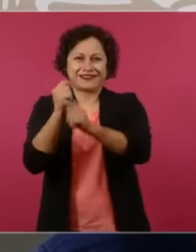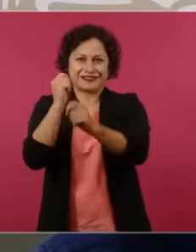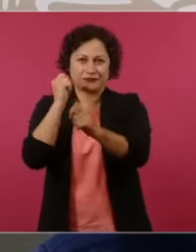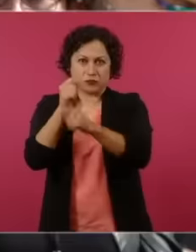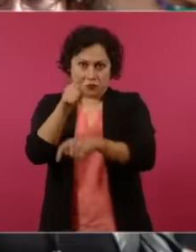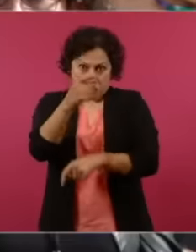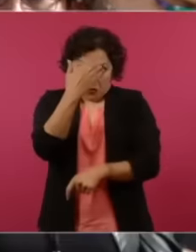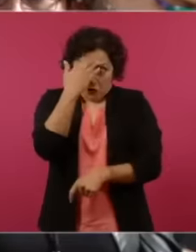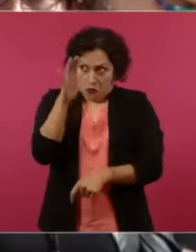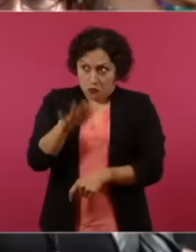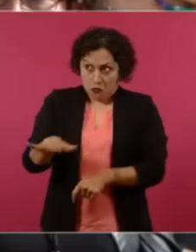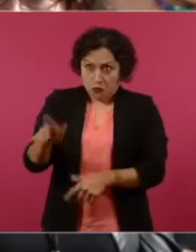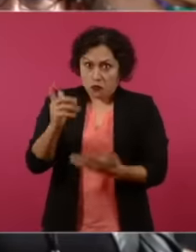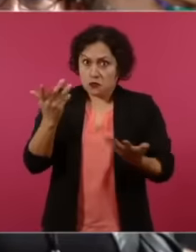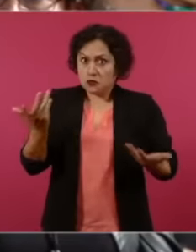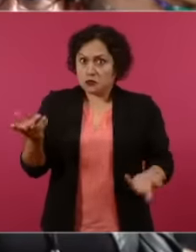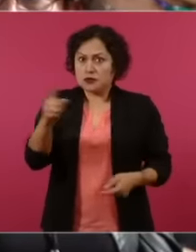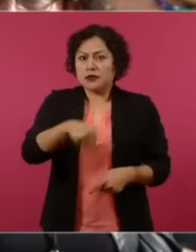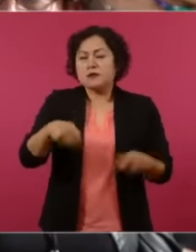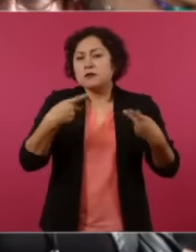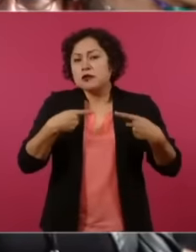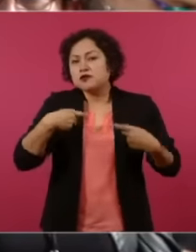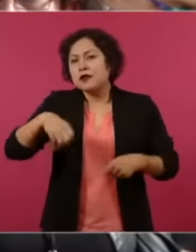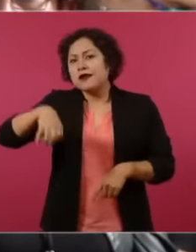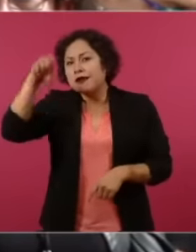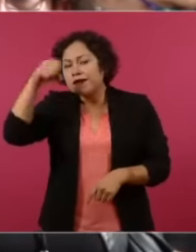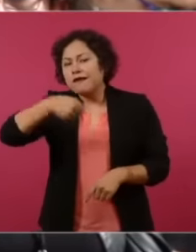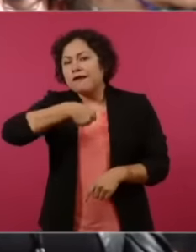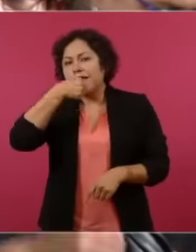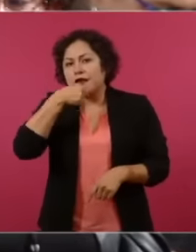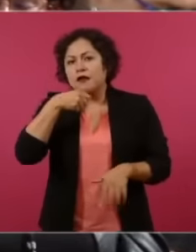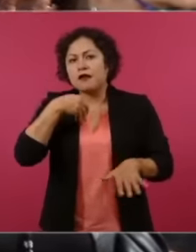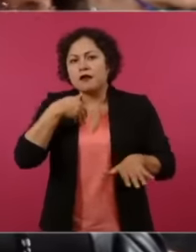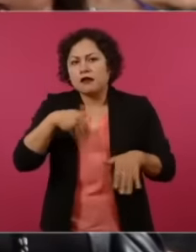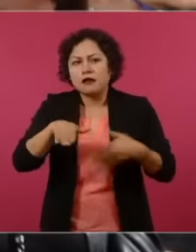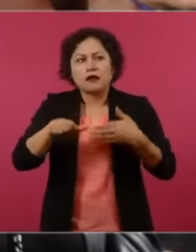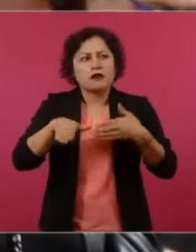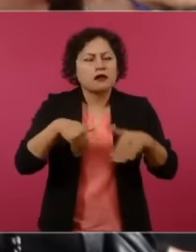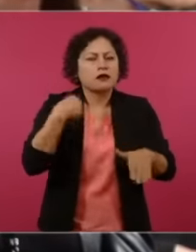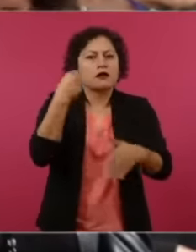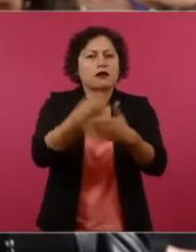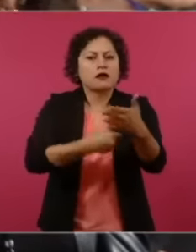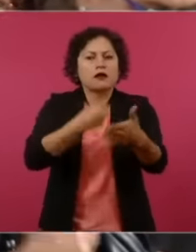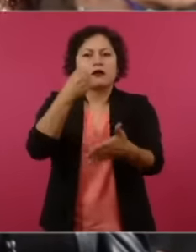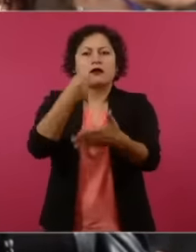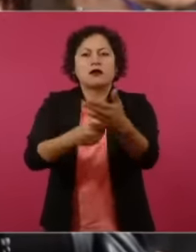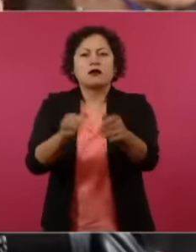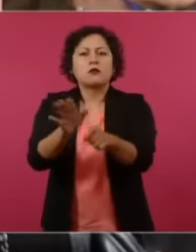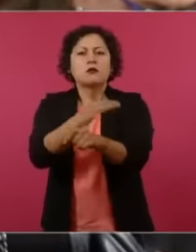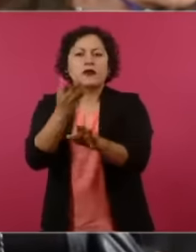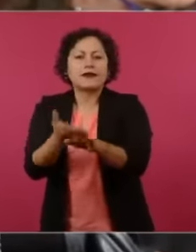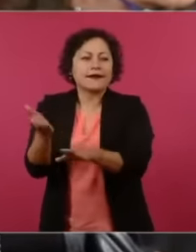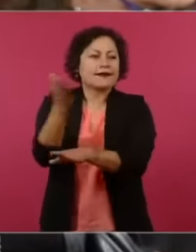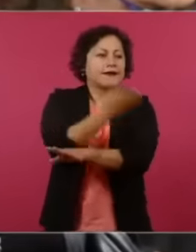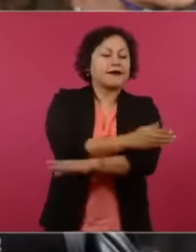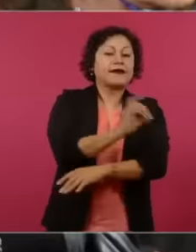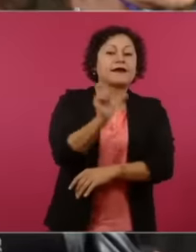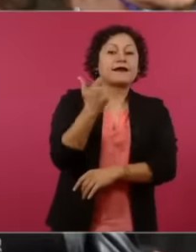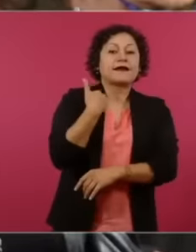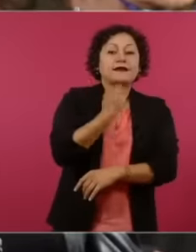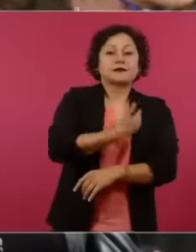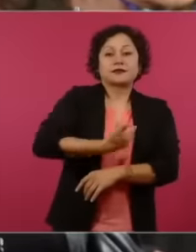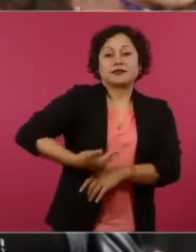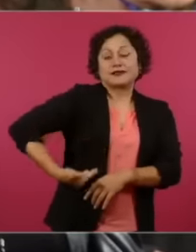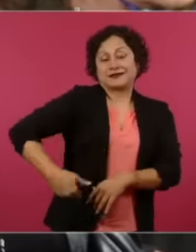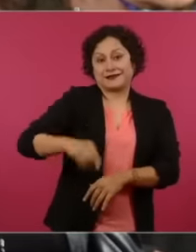because they have not been compensated because when and when did Espinosa Villarreal dismantle Ruta 100